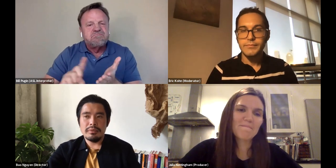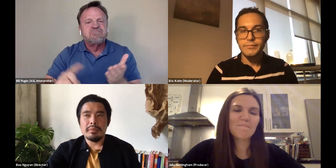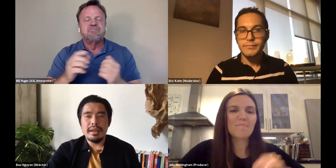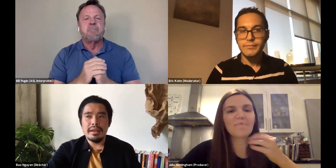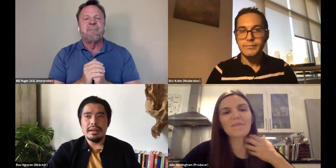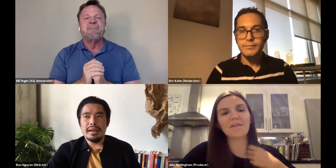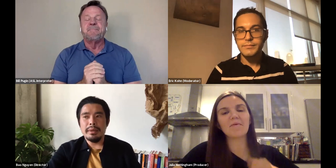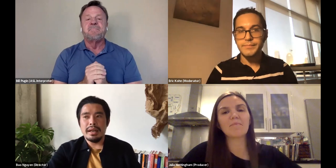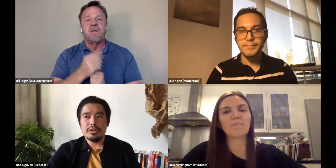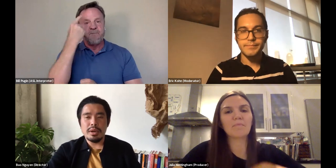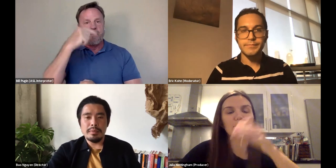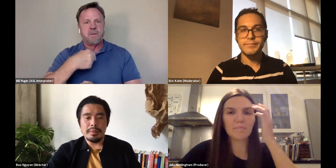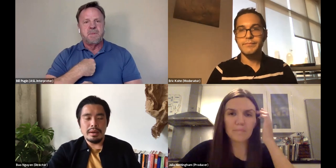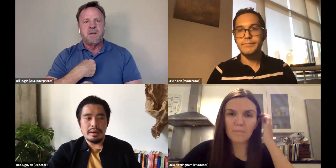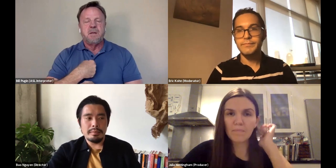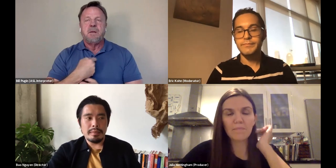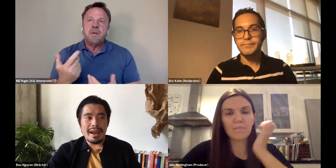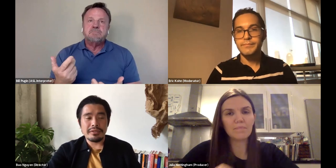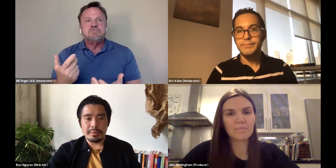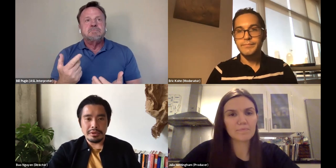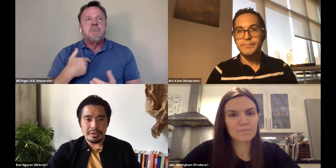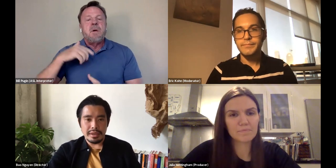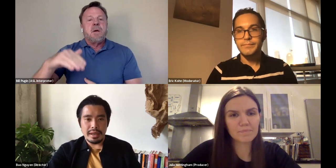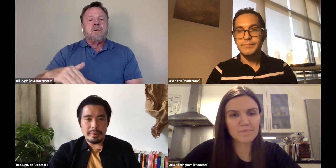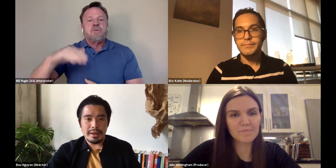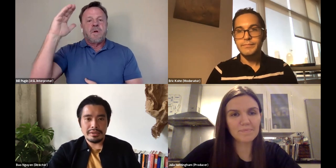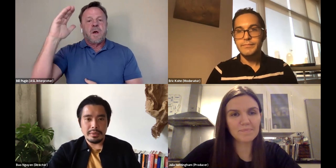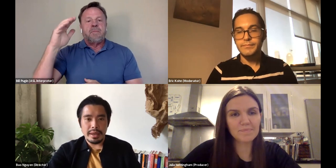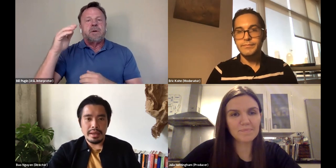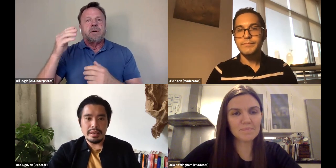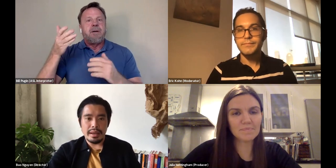Well, for me, I mean, I grew up after Bruce Lee had passed away.